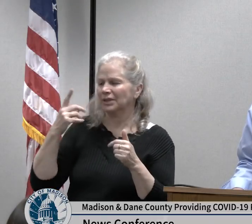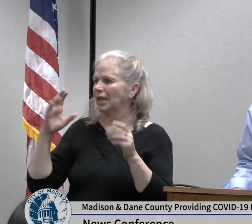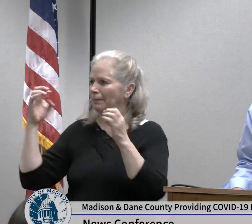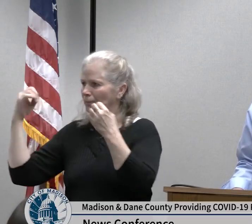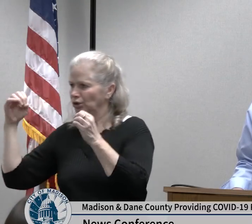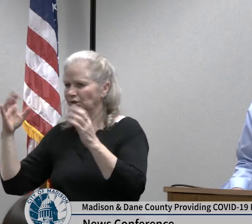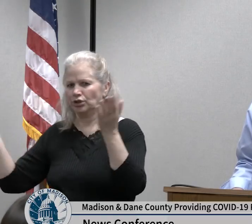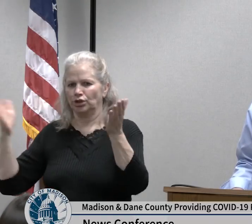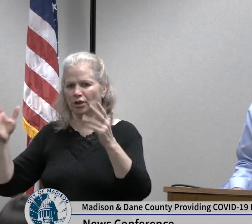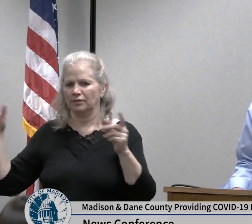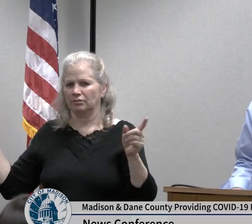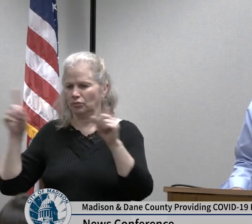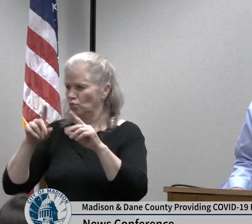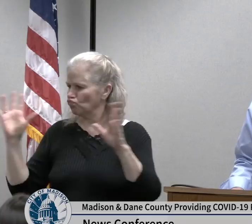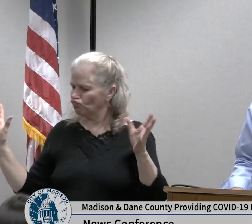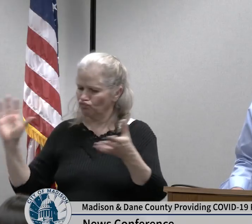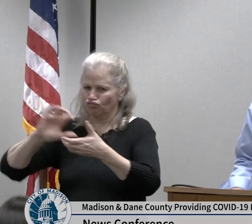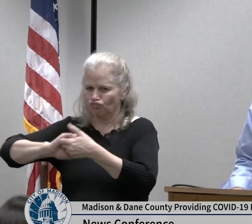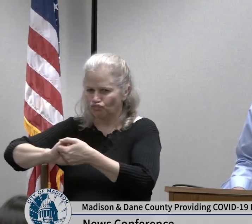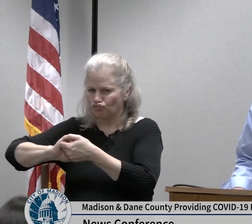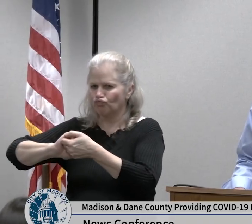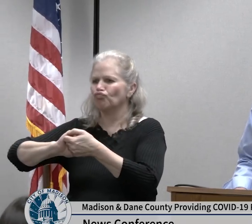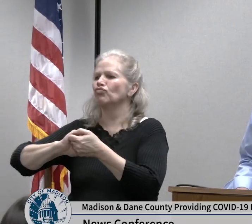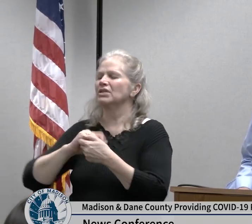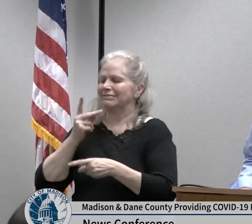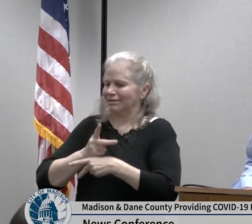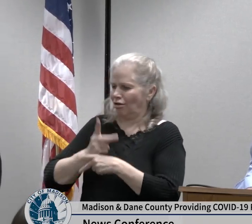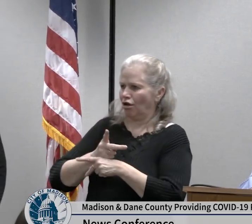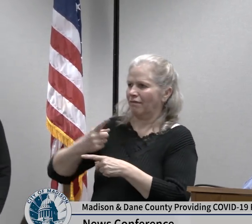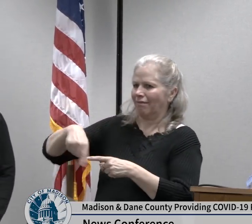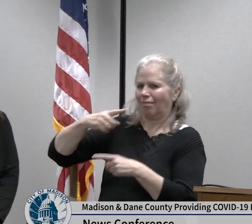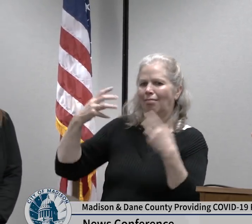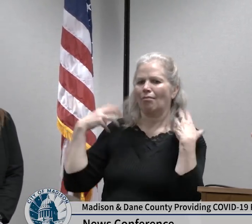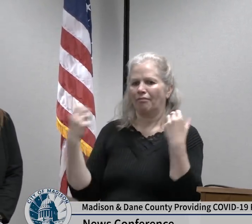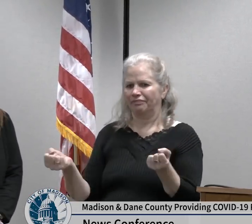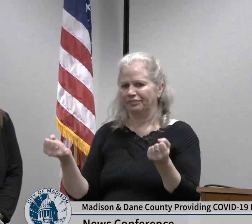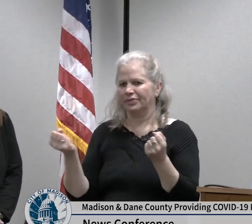health care systems with our schools and and all of the people who need to be